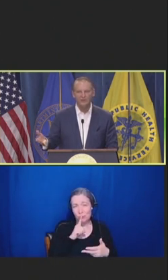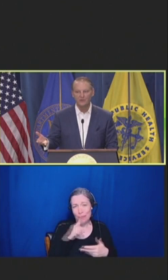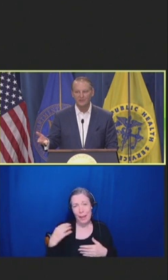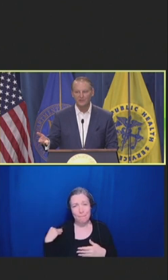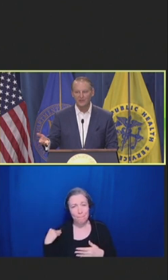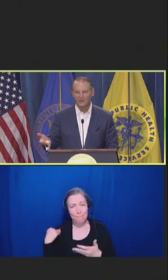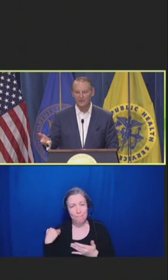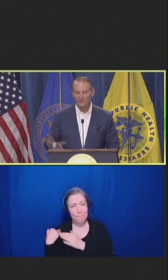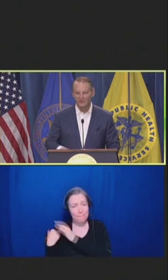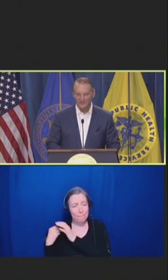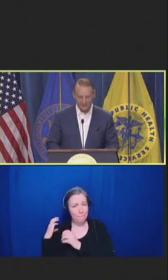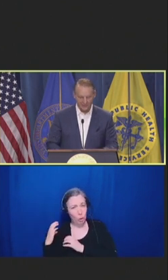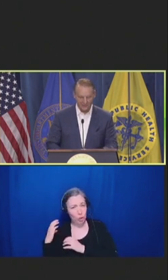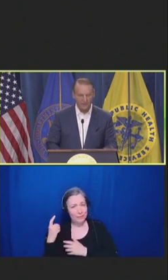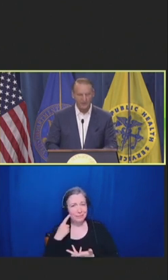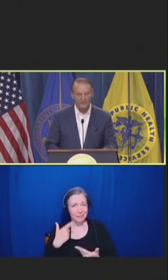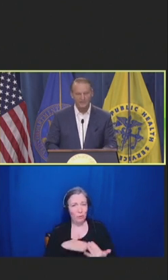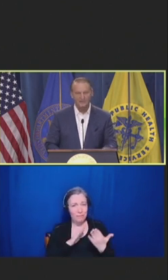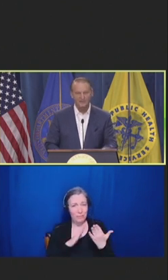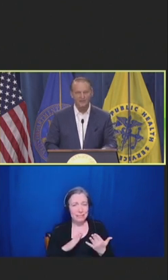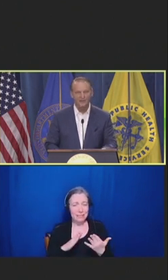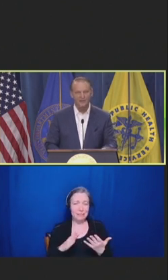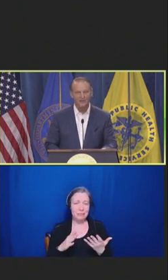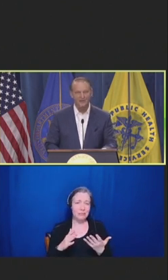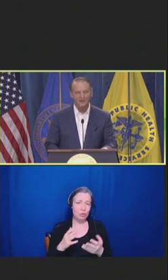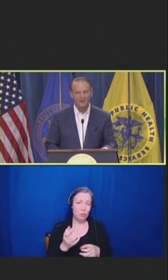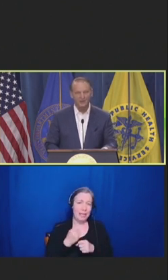that we all really want to see, which is a well vaccinated, healthy, population.